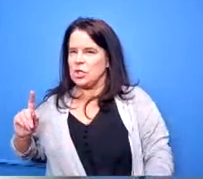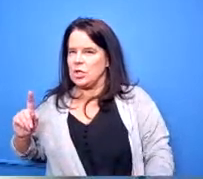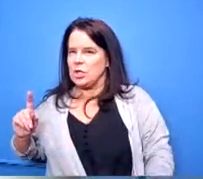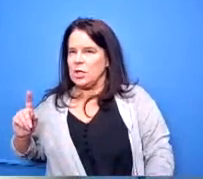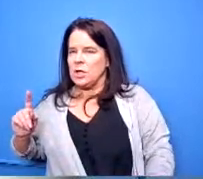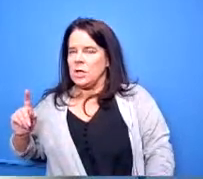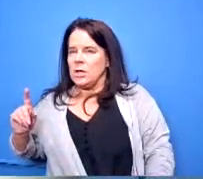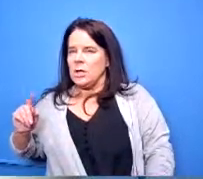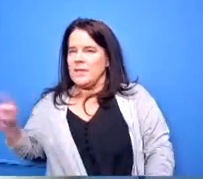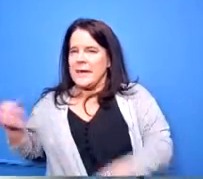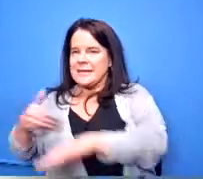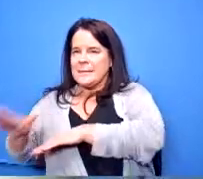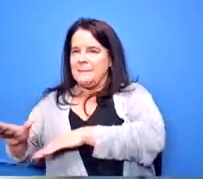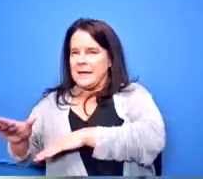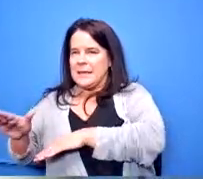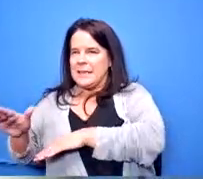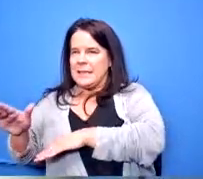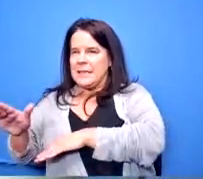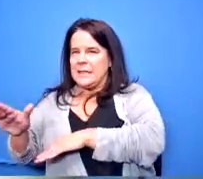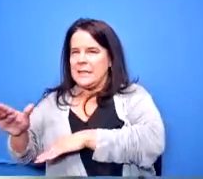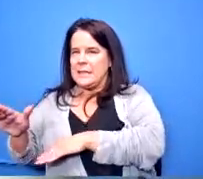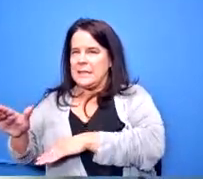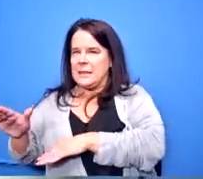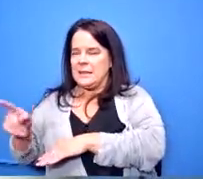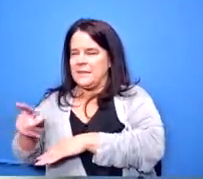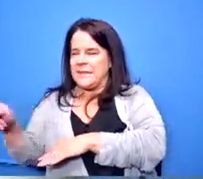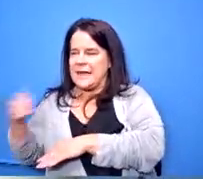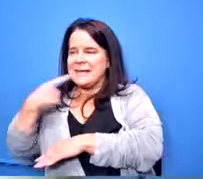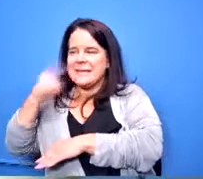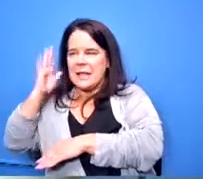beforehand they just said they would just meet an overall goal so you don't actually know right now